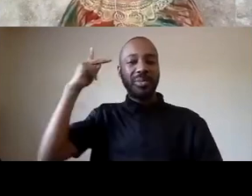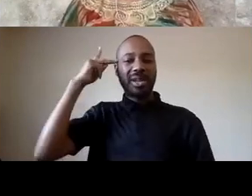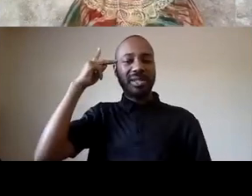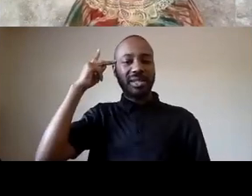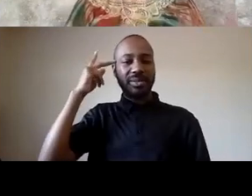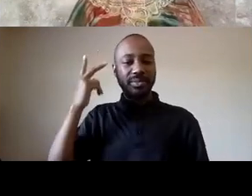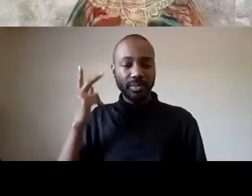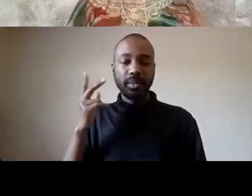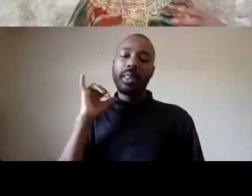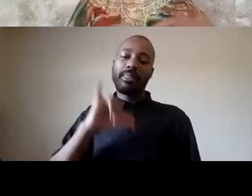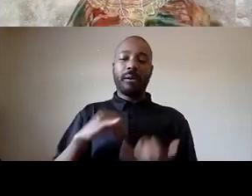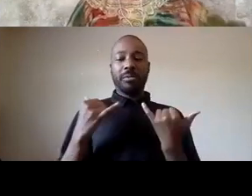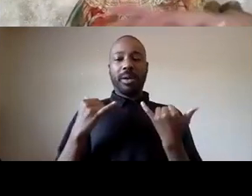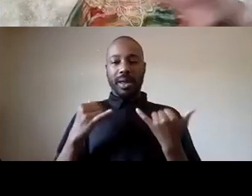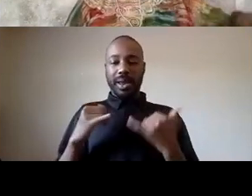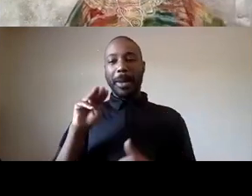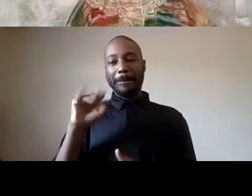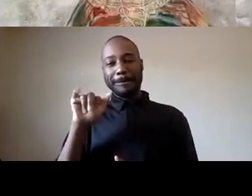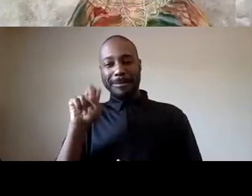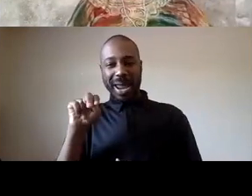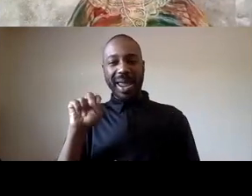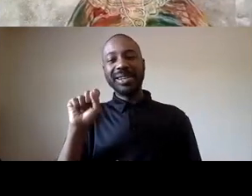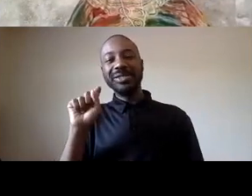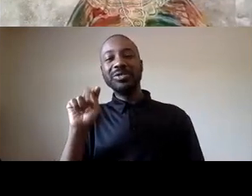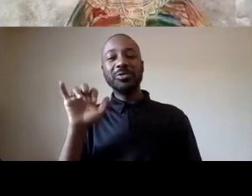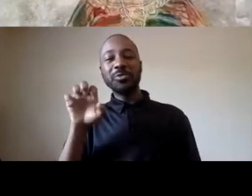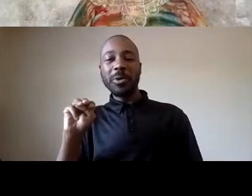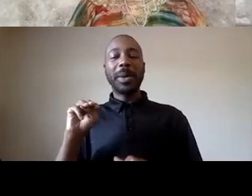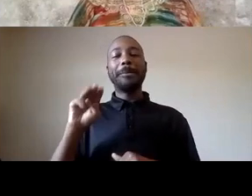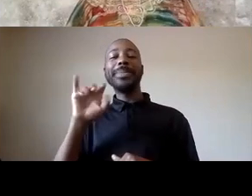mainstream media tries to shift its lens and say you know what are